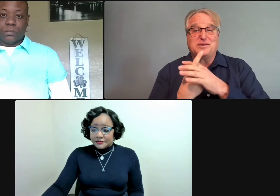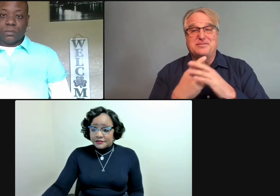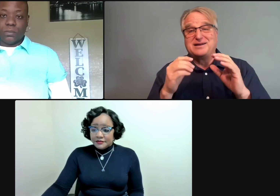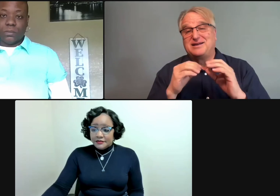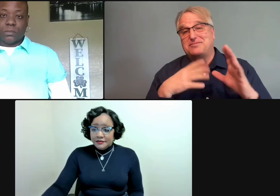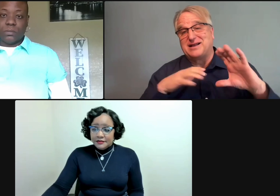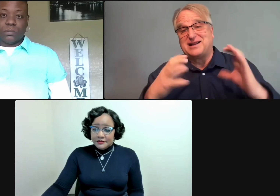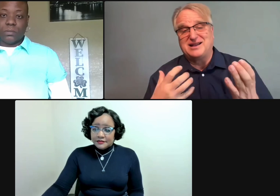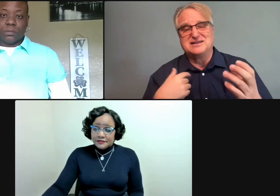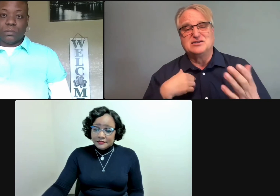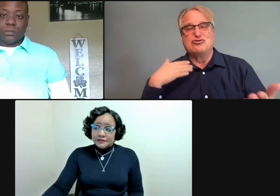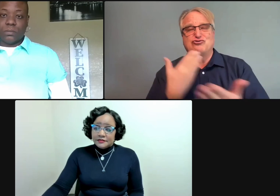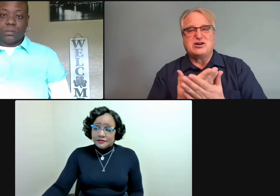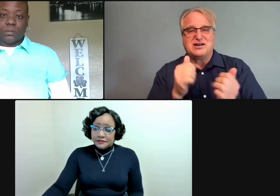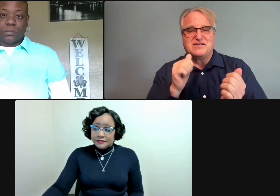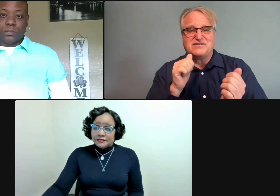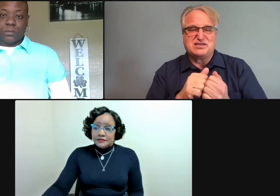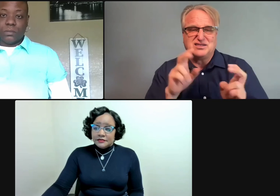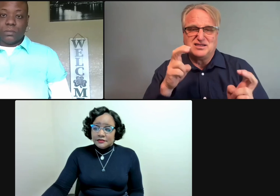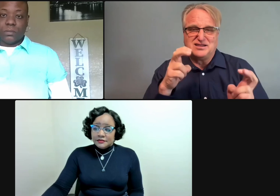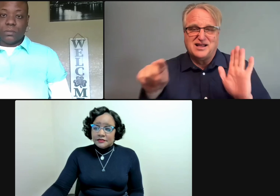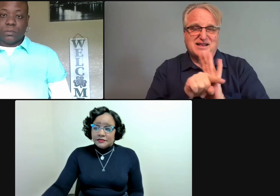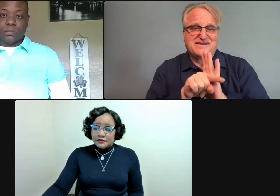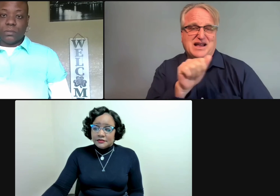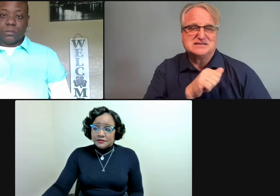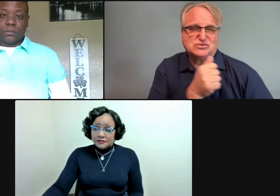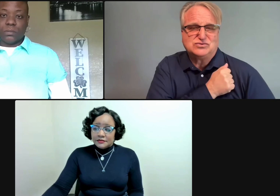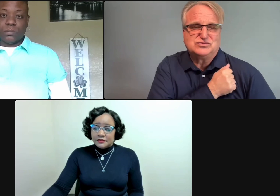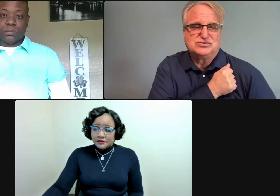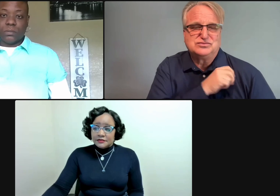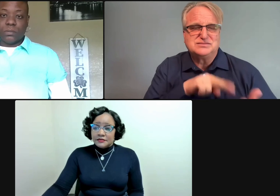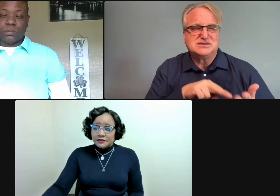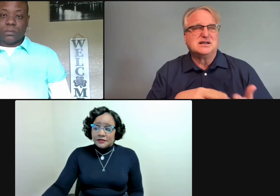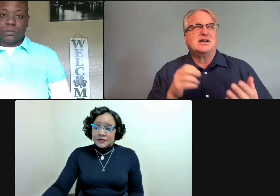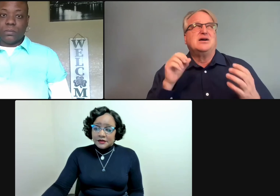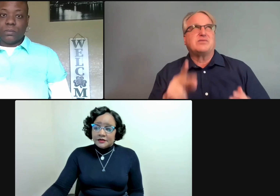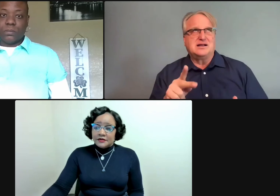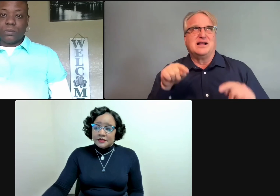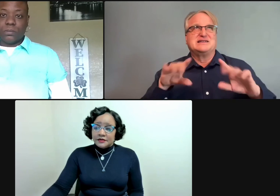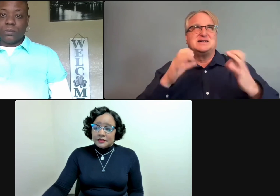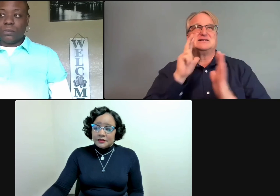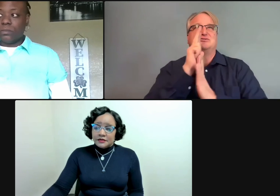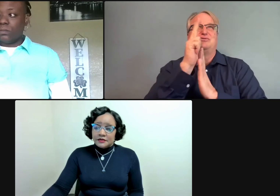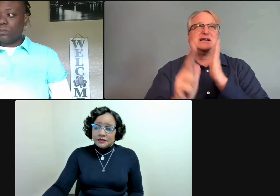I've gone to classes with hearing peers where I already had a bad attitude.